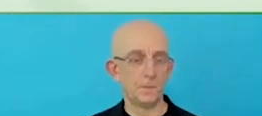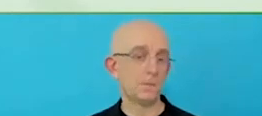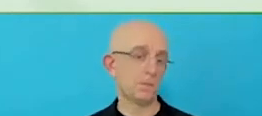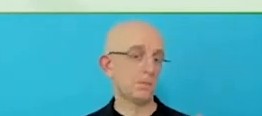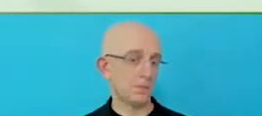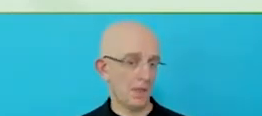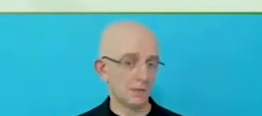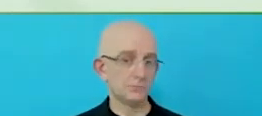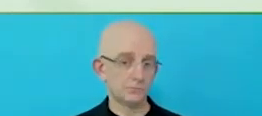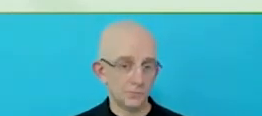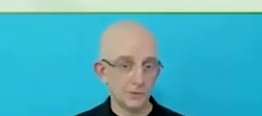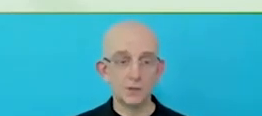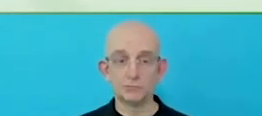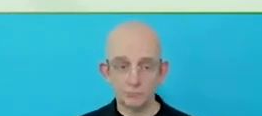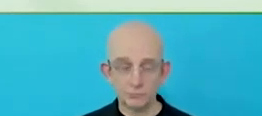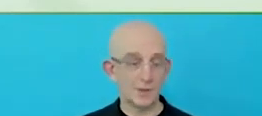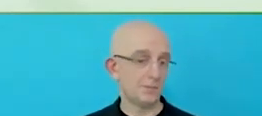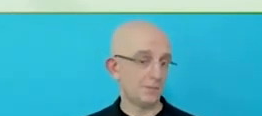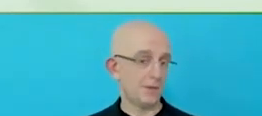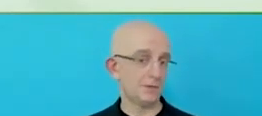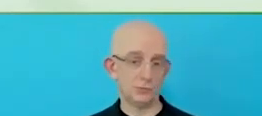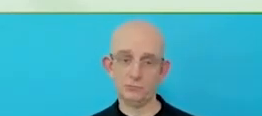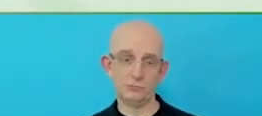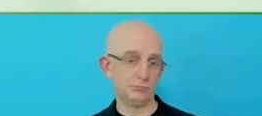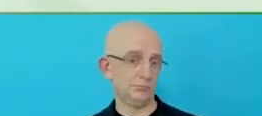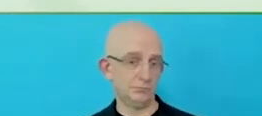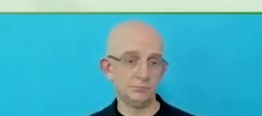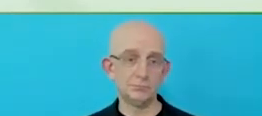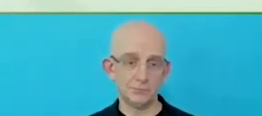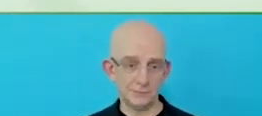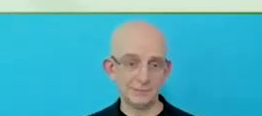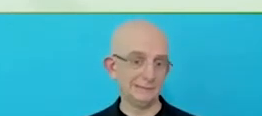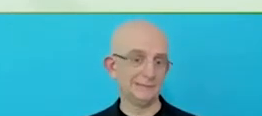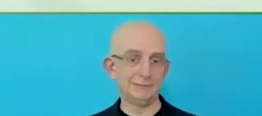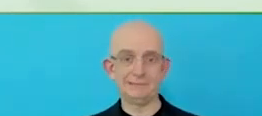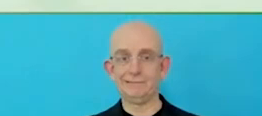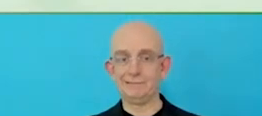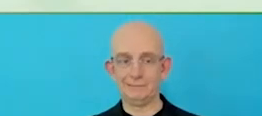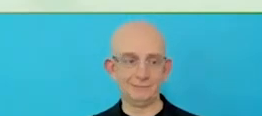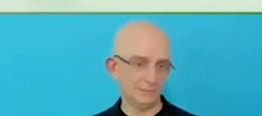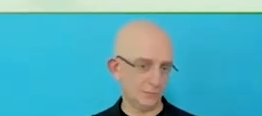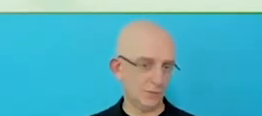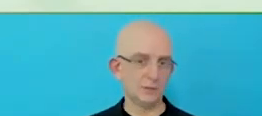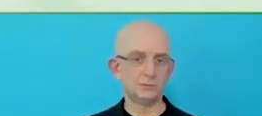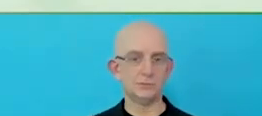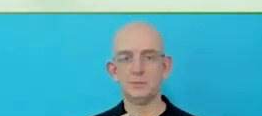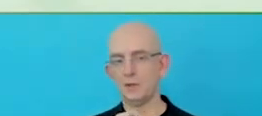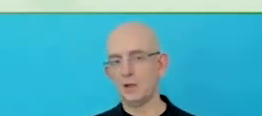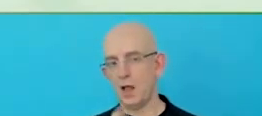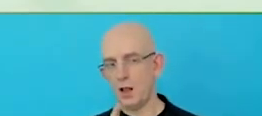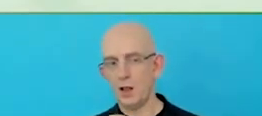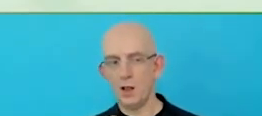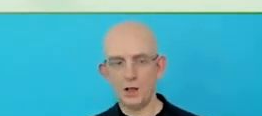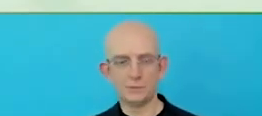Something which our online audience should know about McDonald and was accessible, which they might not know yet.